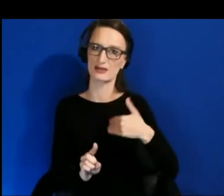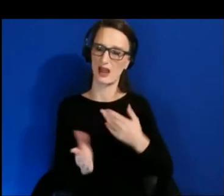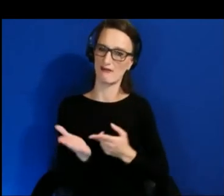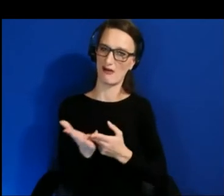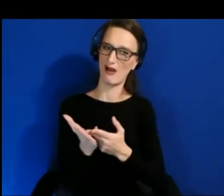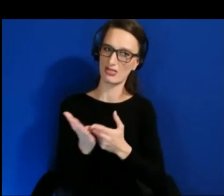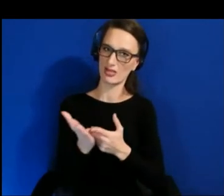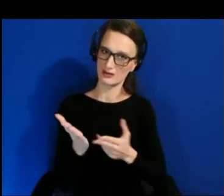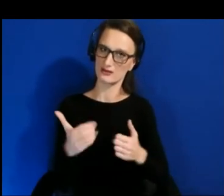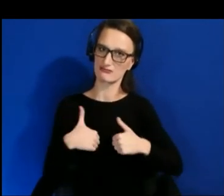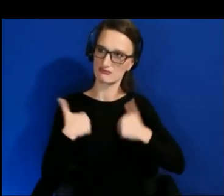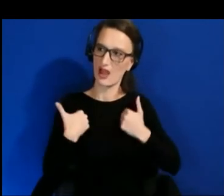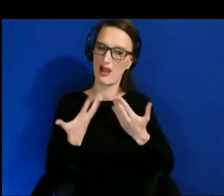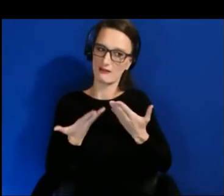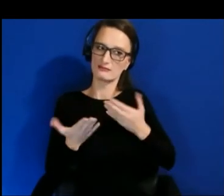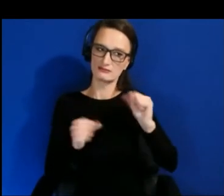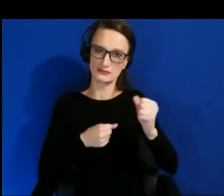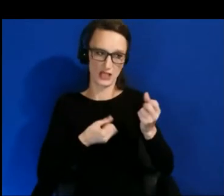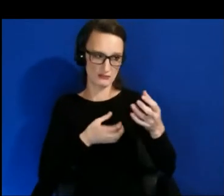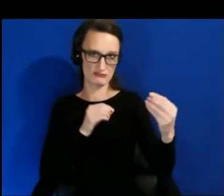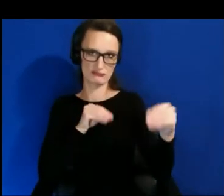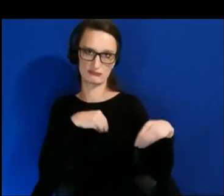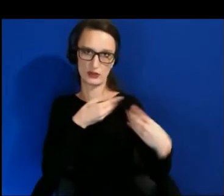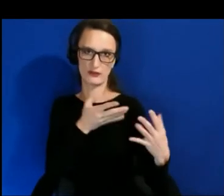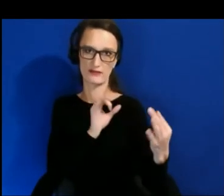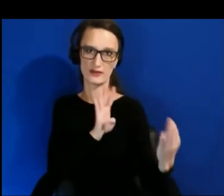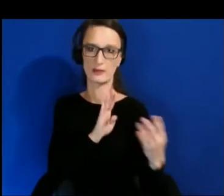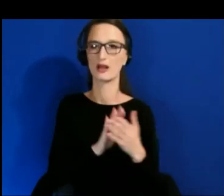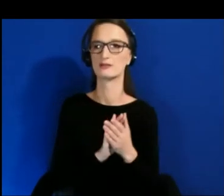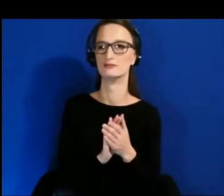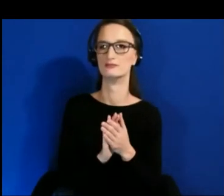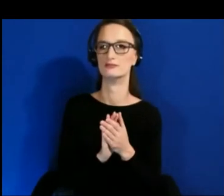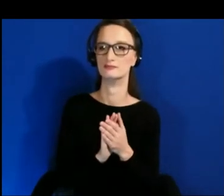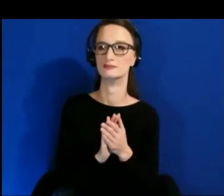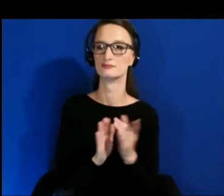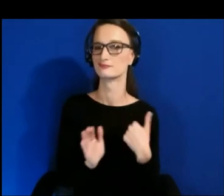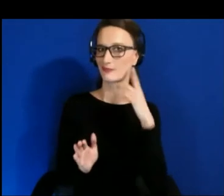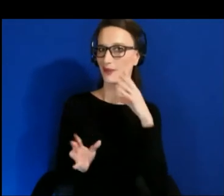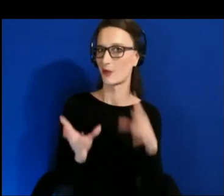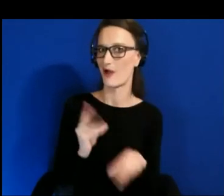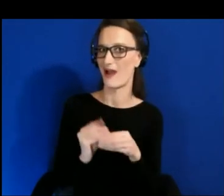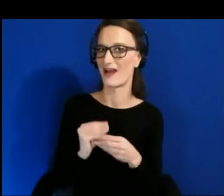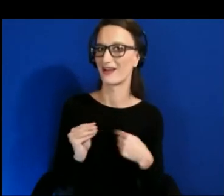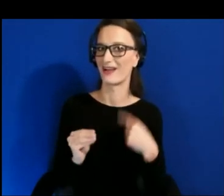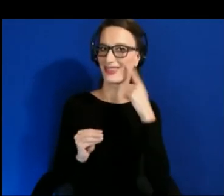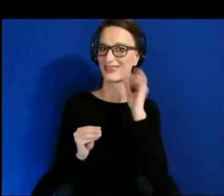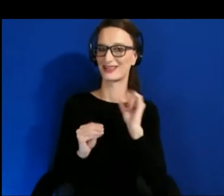If I can add on to that, that's all amazing, the perfect advice, I’ll tell you tricks